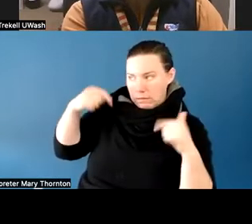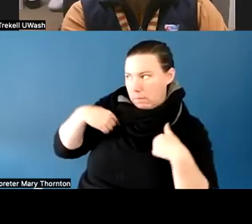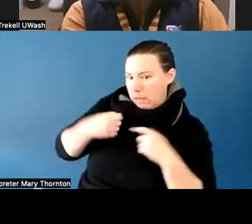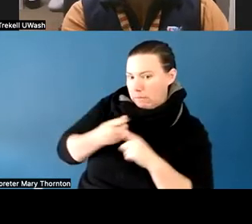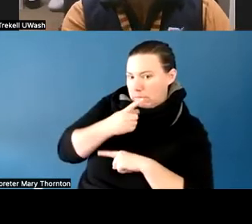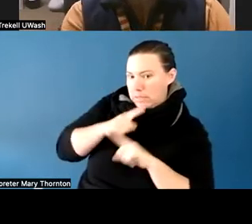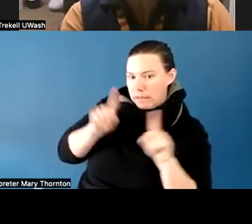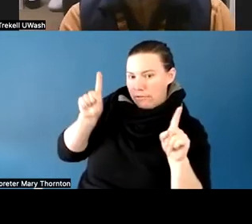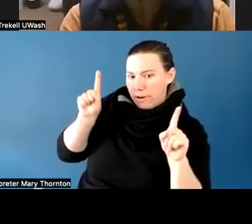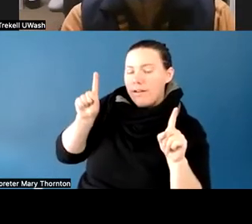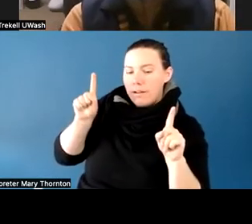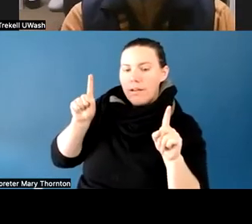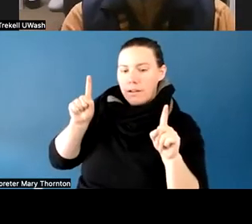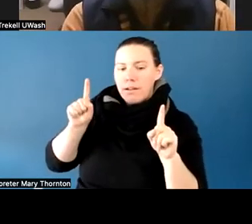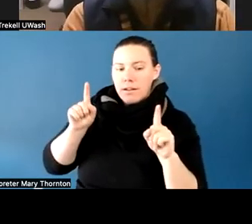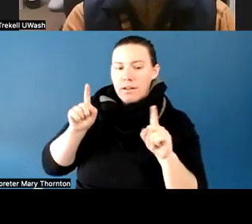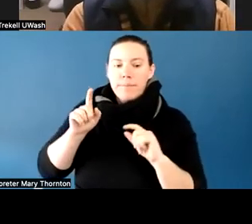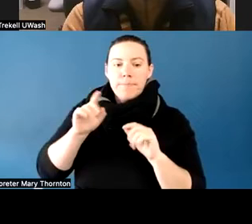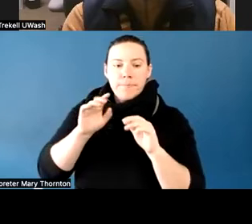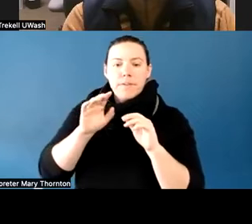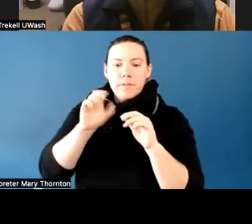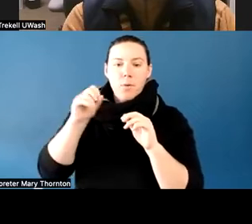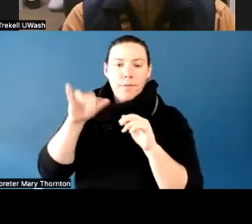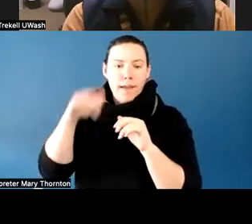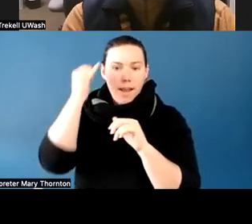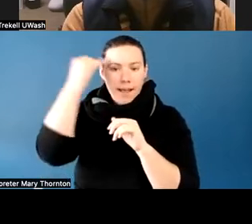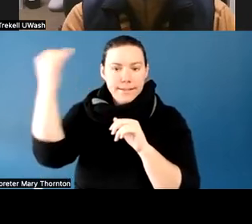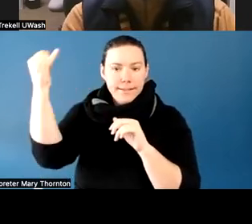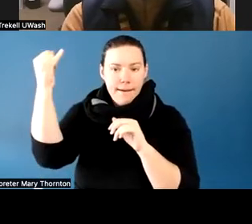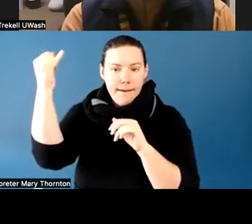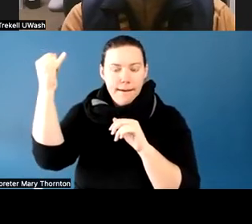So one, so it's that idea of, some student's condition